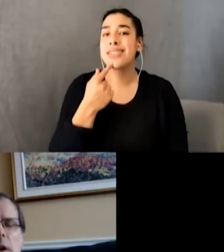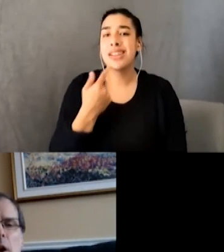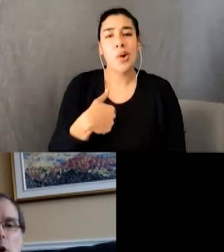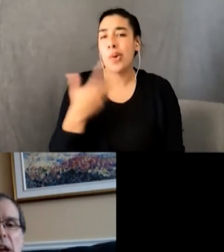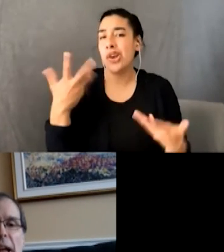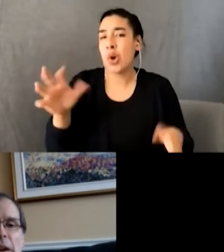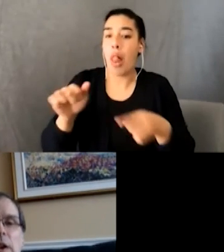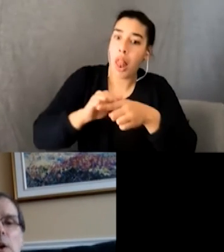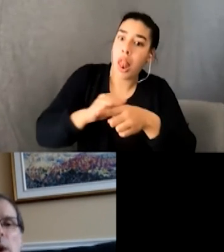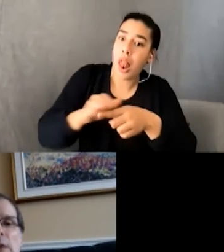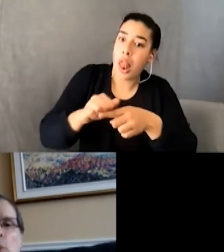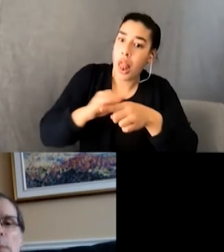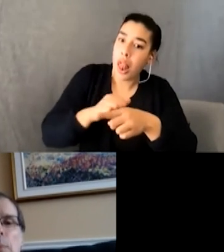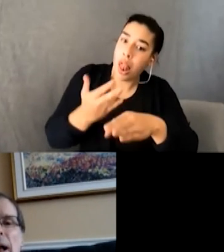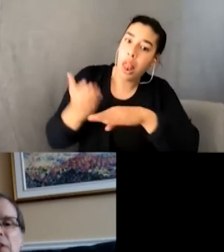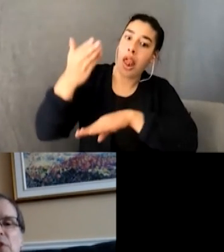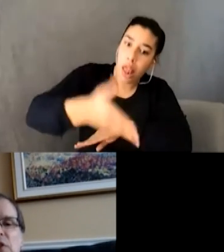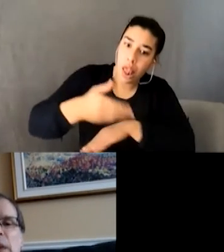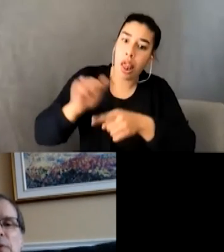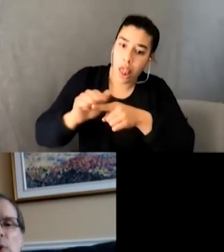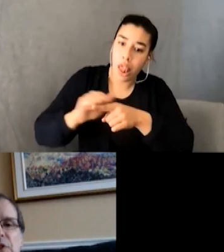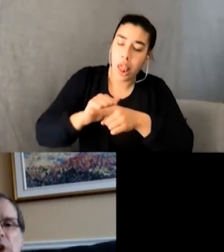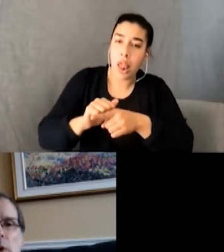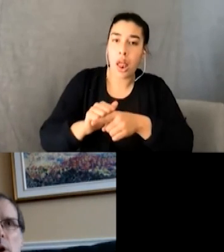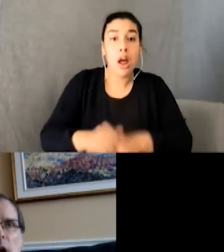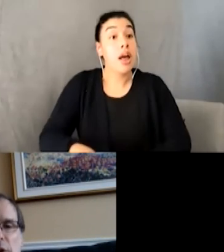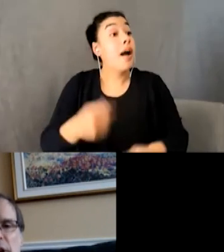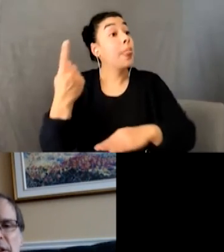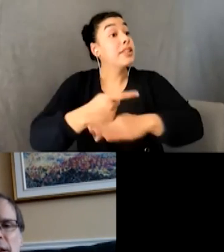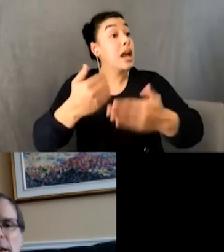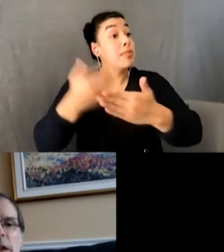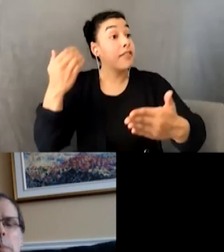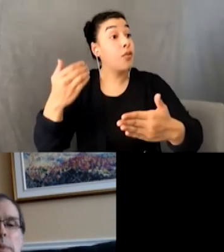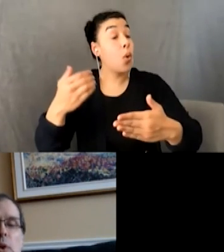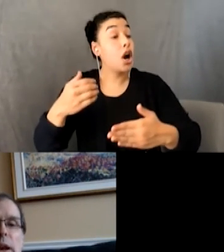“Okay, gang. We’ll have one more practice the day before the show. Agreed?” Before anyone